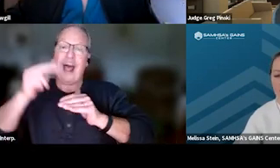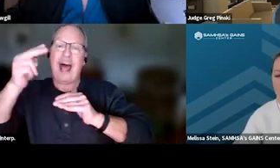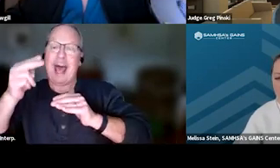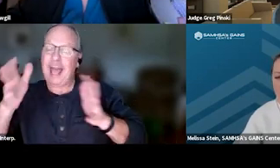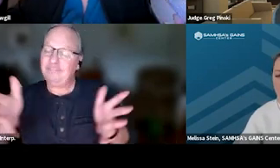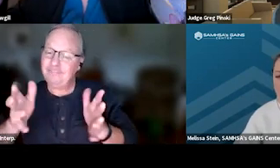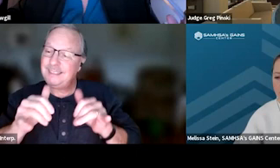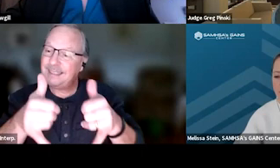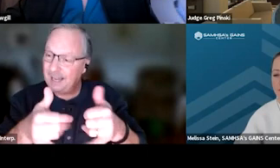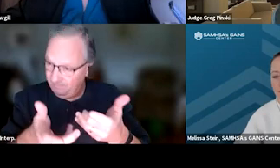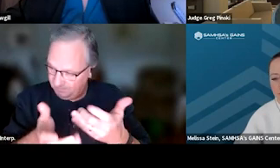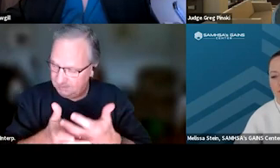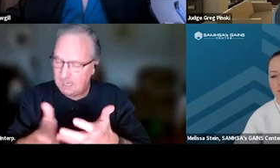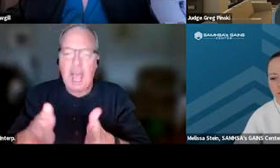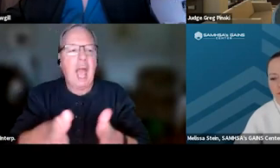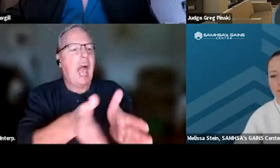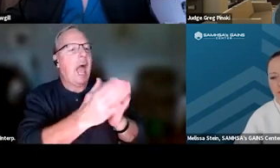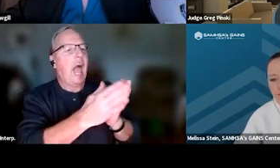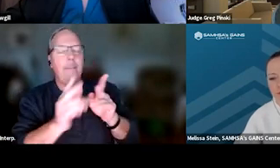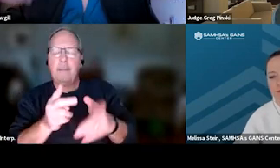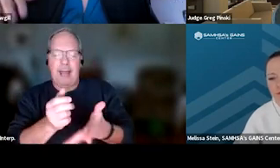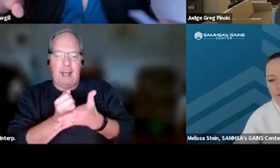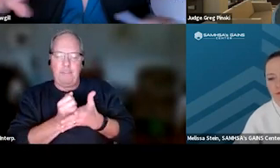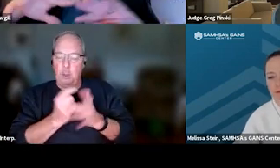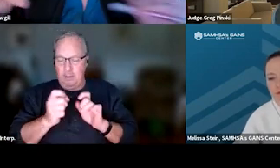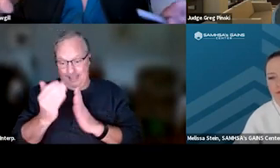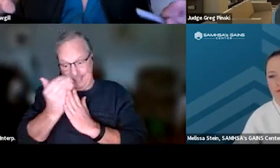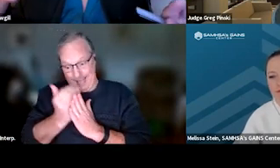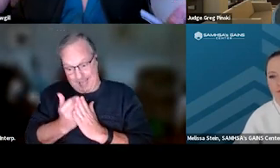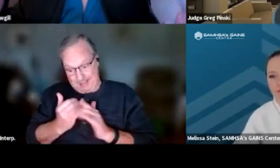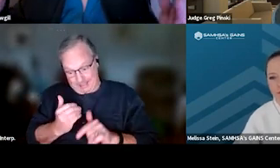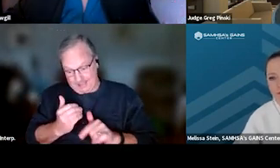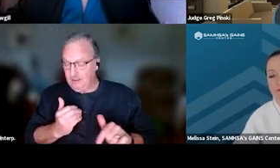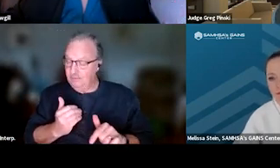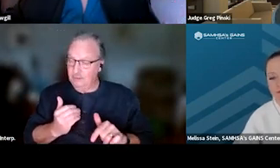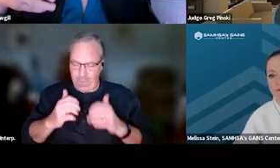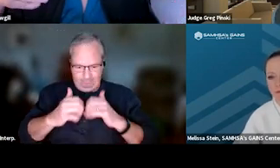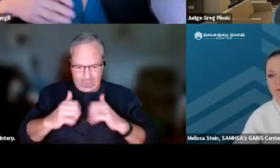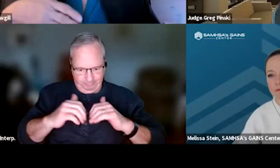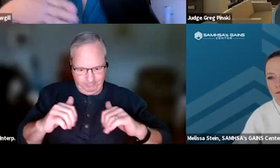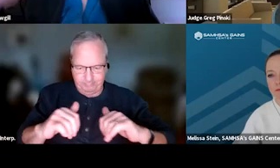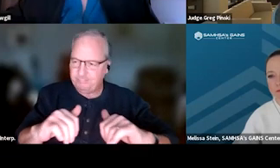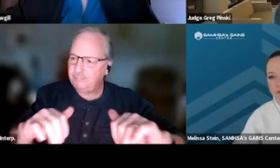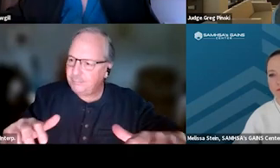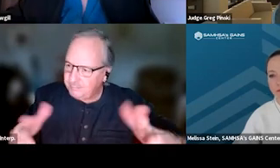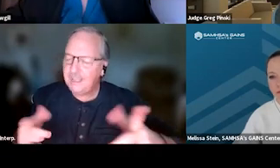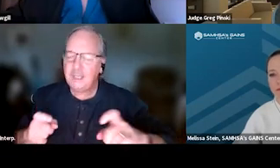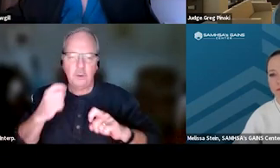And you have to have that list of incentives and sanctions broken out. And then you have to know the clear expectations,